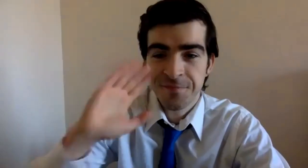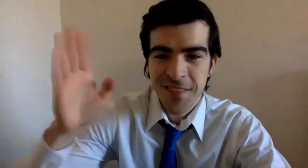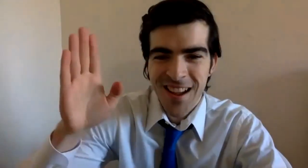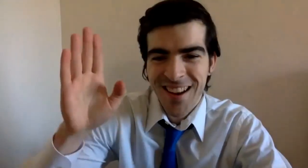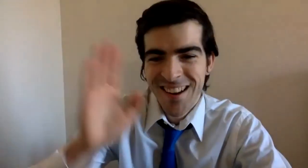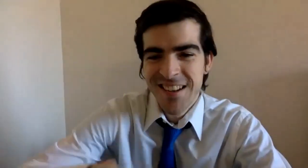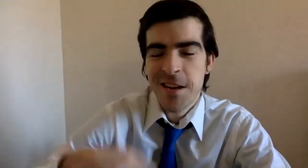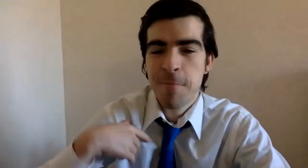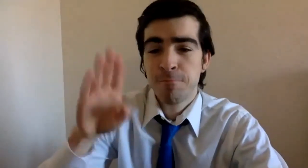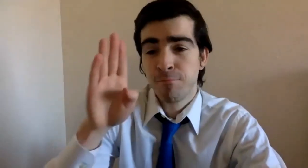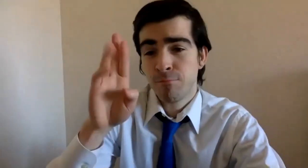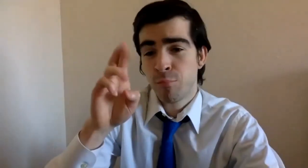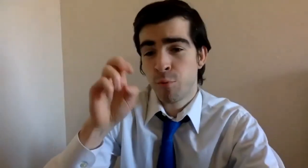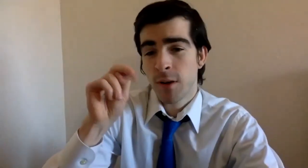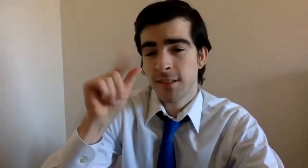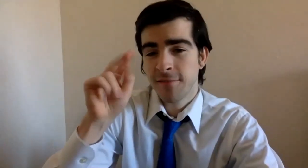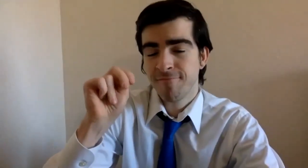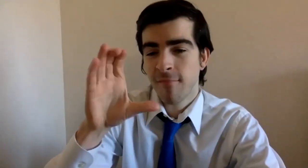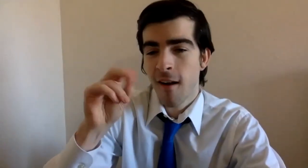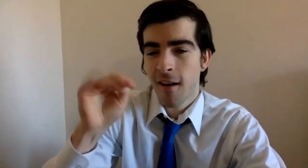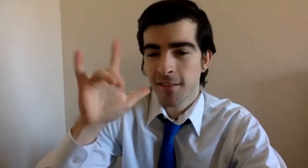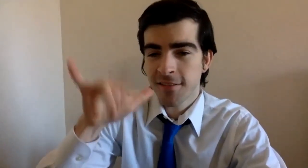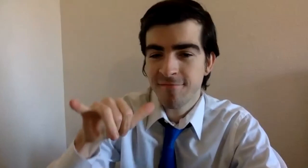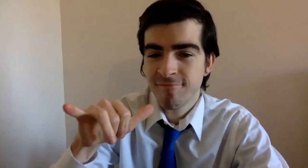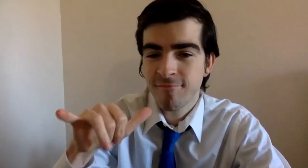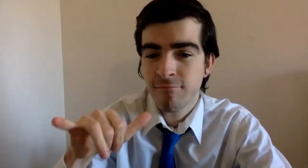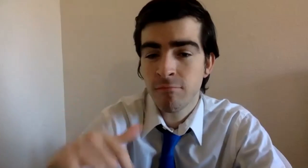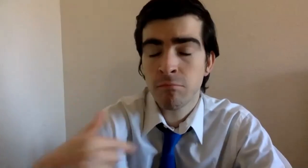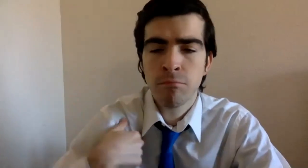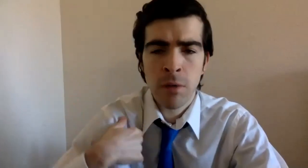Hi! I'm Brendan Connelly